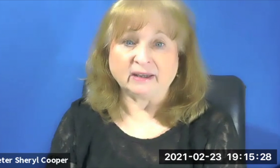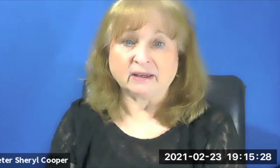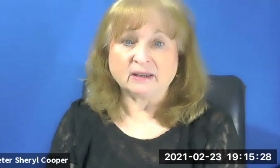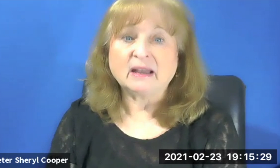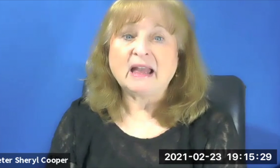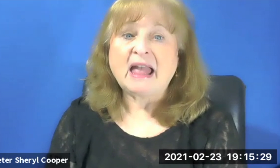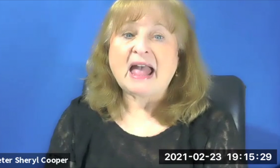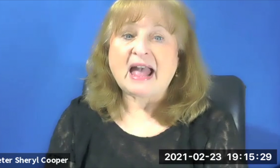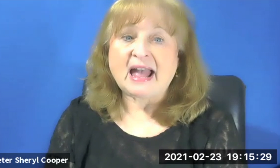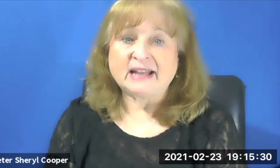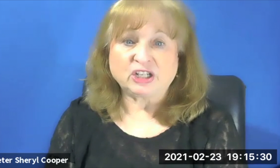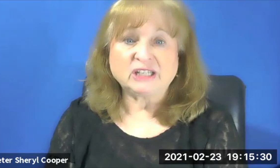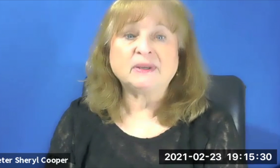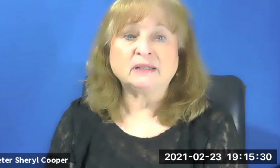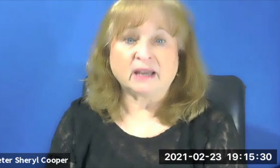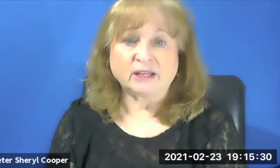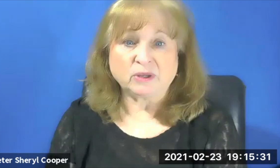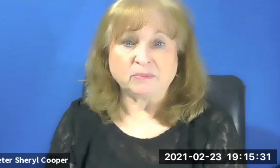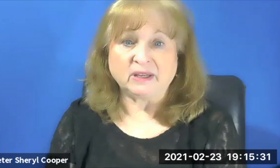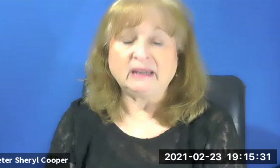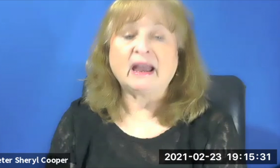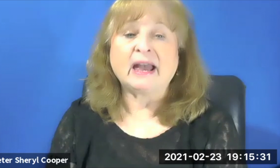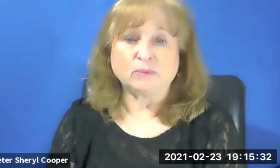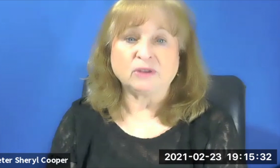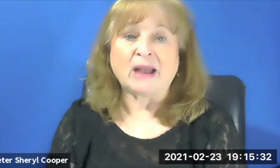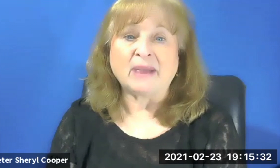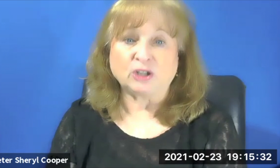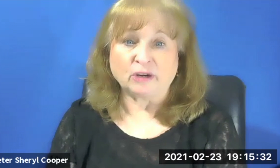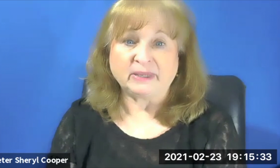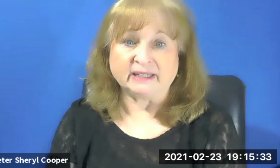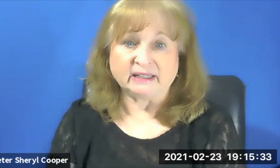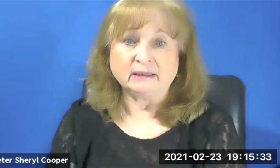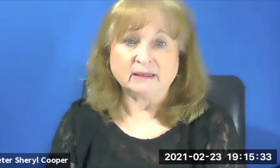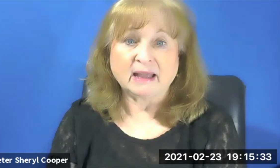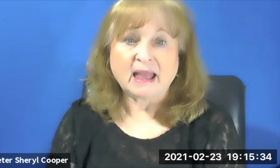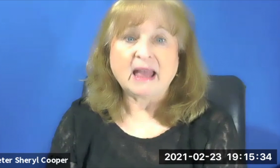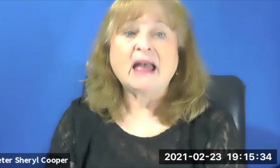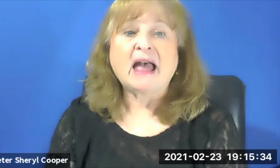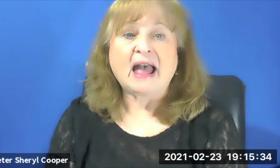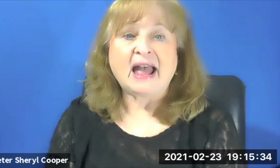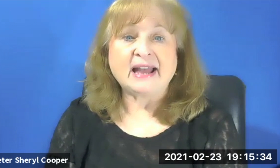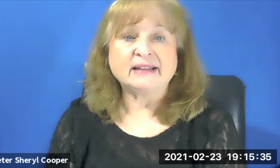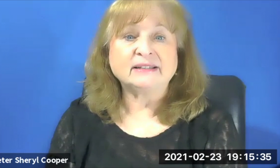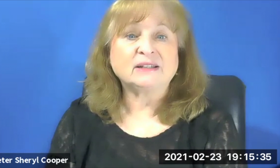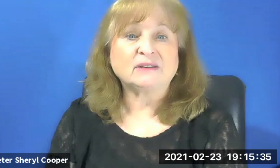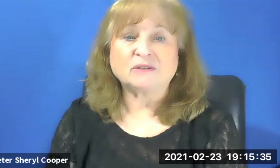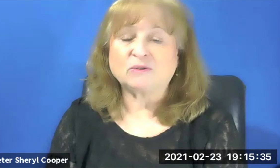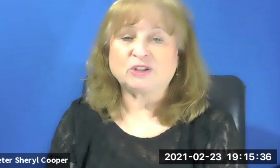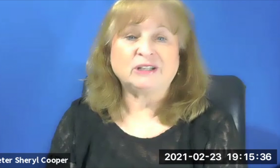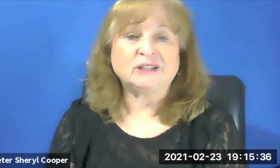Fink. And she's been in touch with me and with Rabbi Darby Leigh. And she's